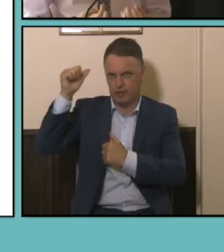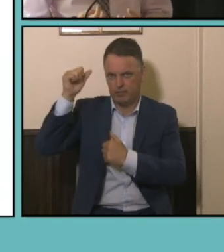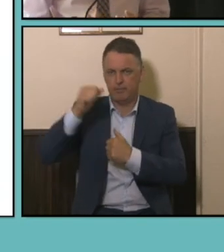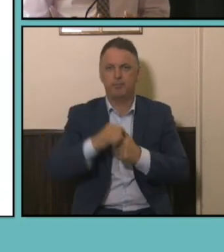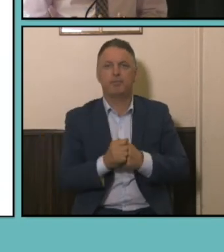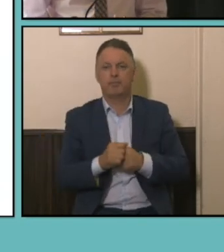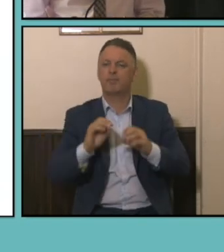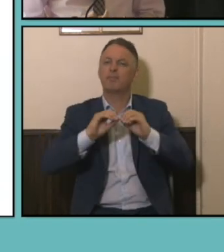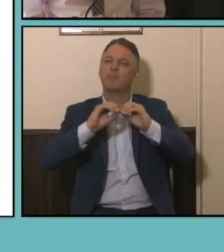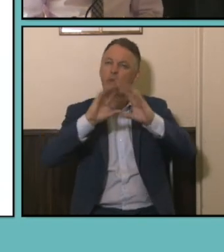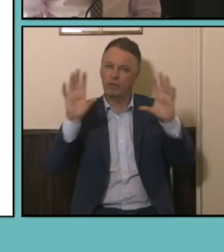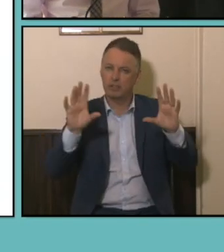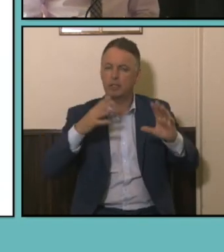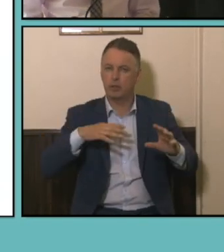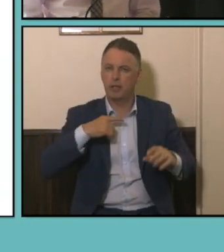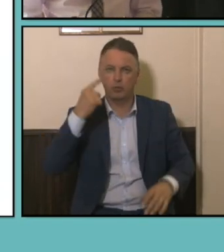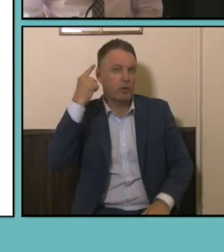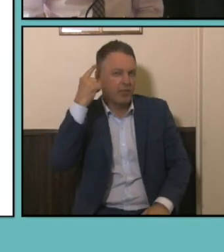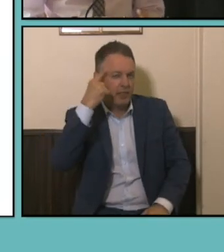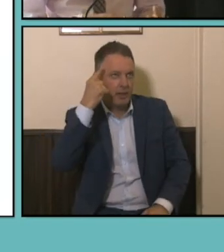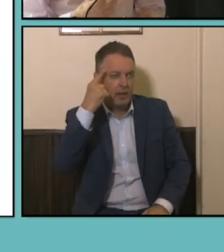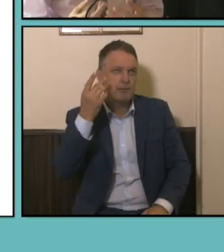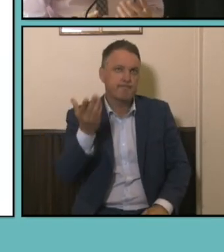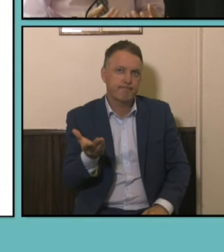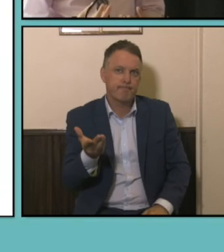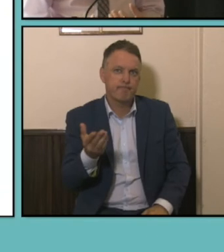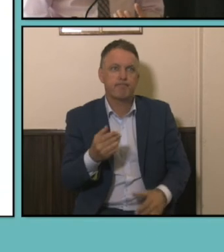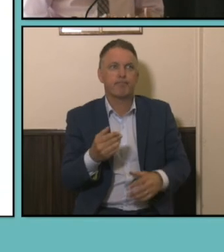are a few things to bear in mind here like as I understand it our migration